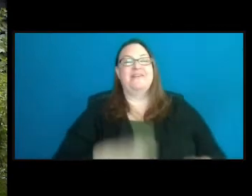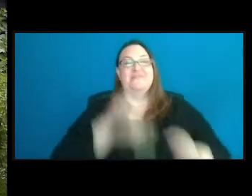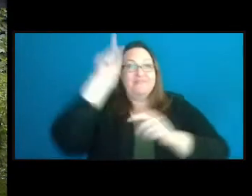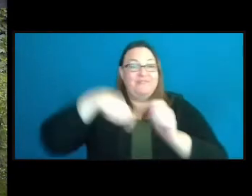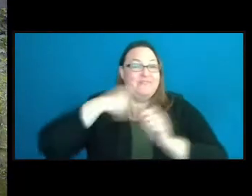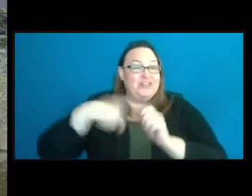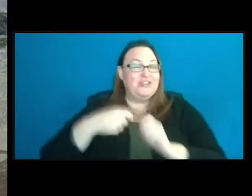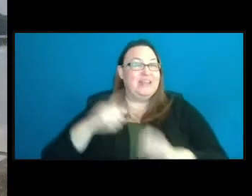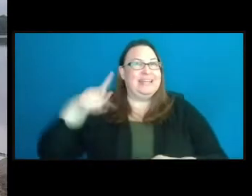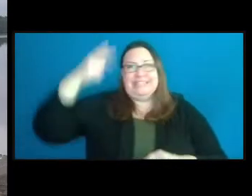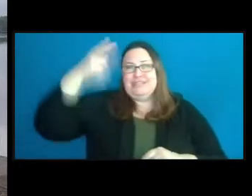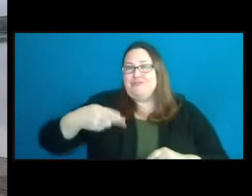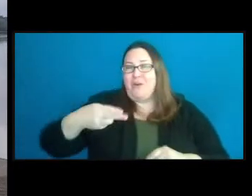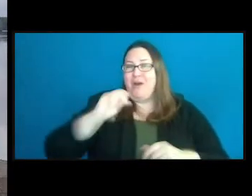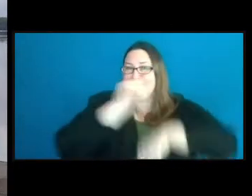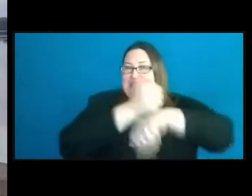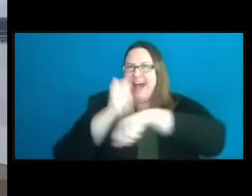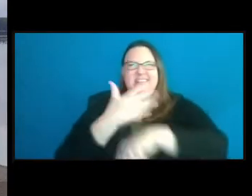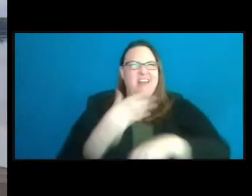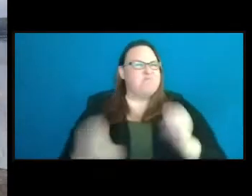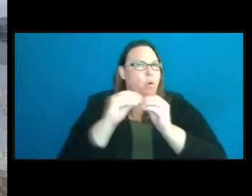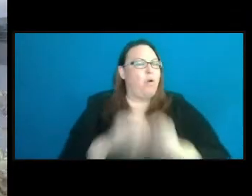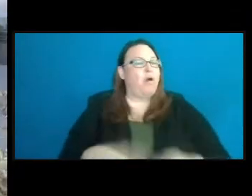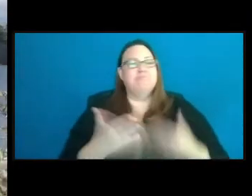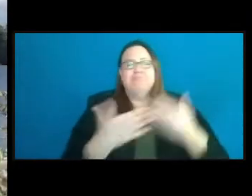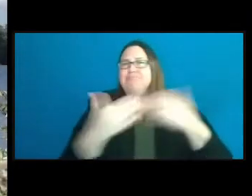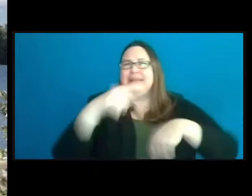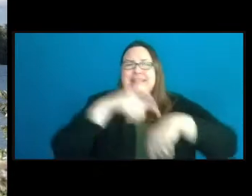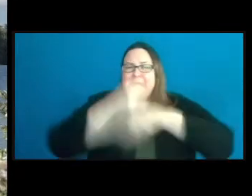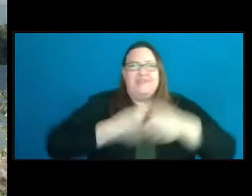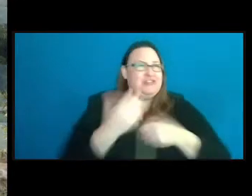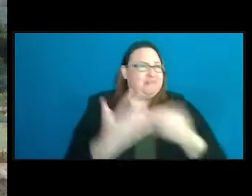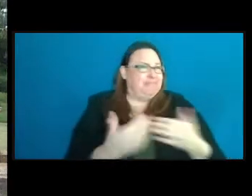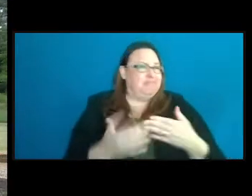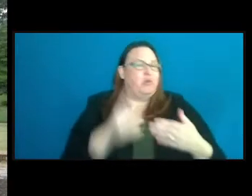fishing piers, historic sites and more! No matter the time of year, you'll find inclusive